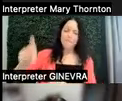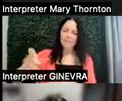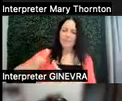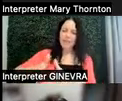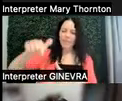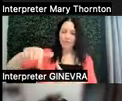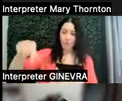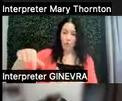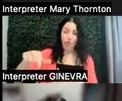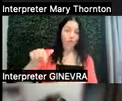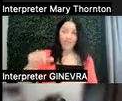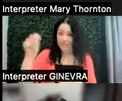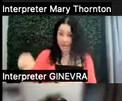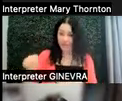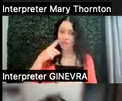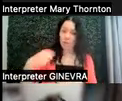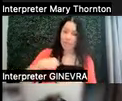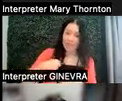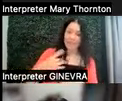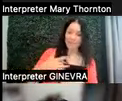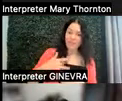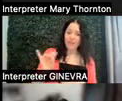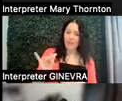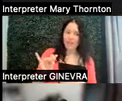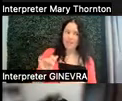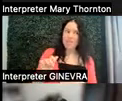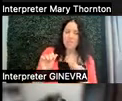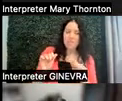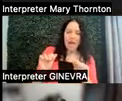for me to feel like I can either pass you,